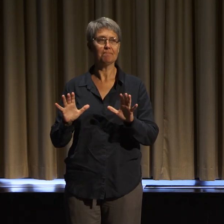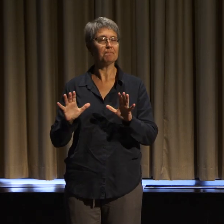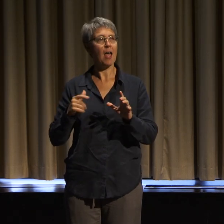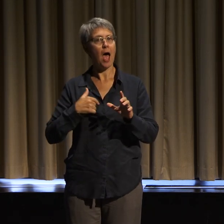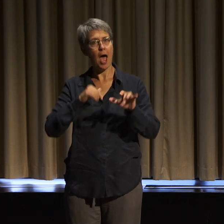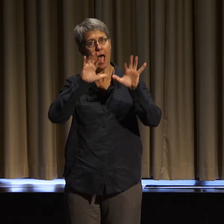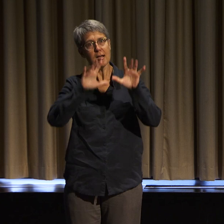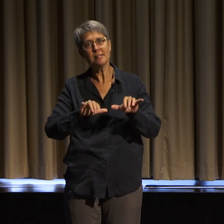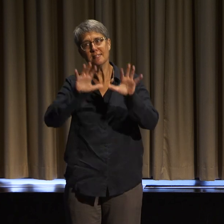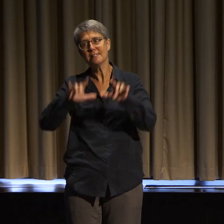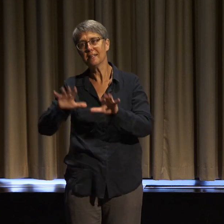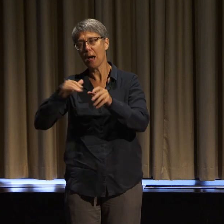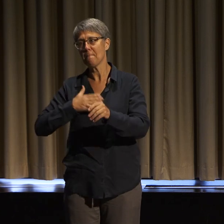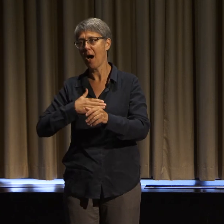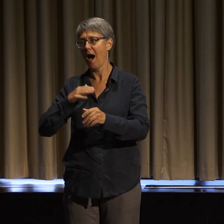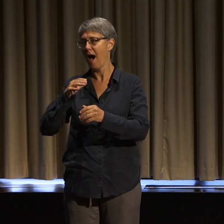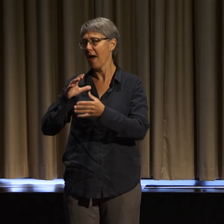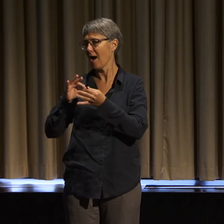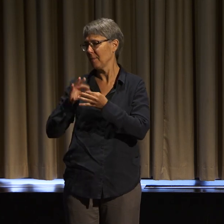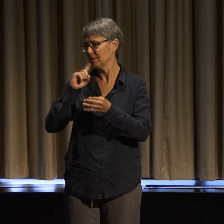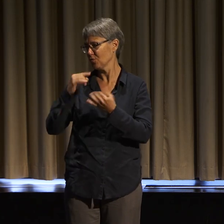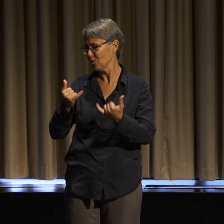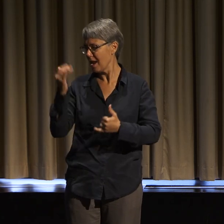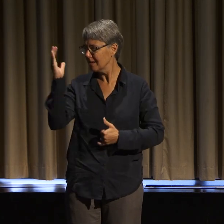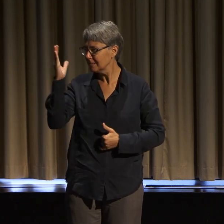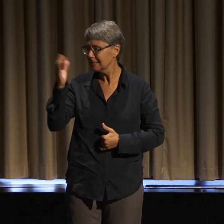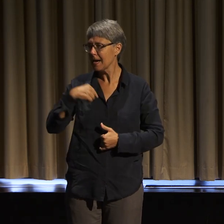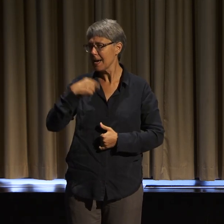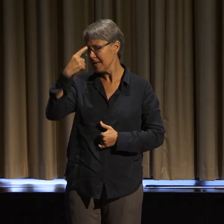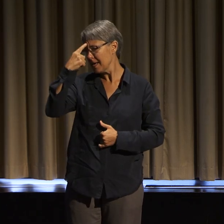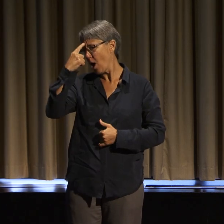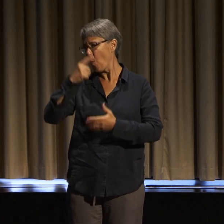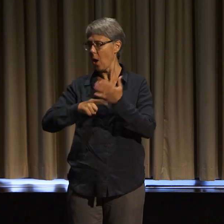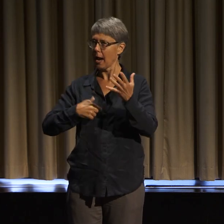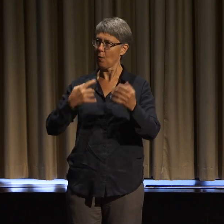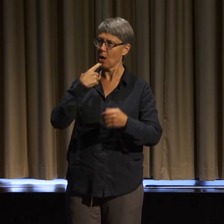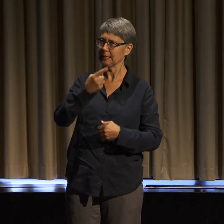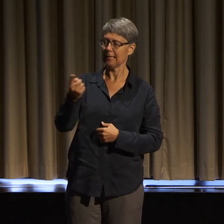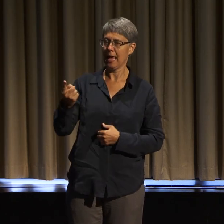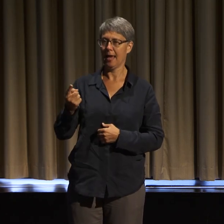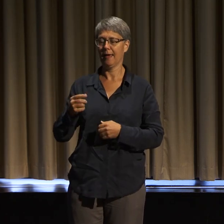what I would say today and I was thinking about it, of course, there was a lot of analysis that came up,